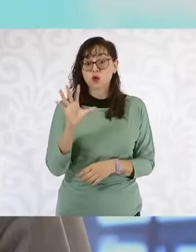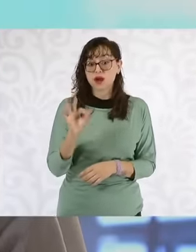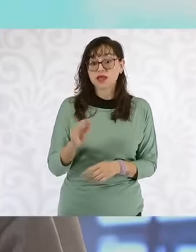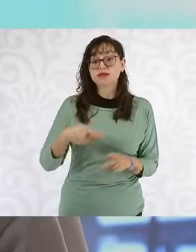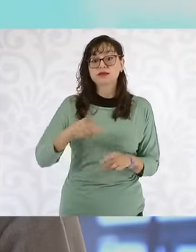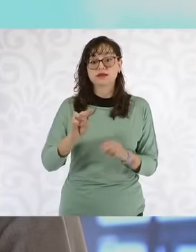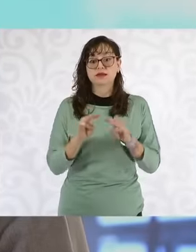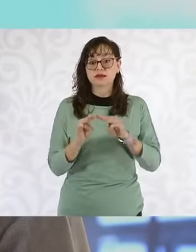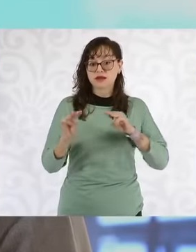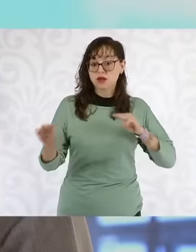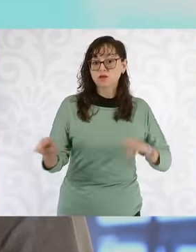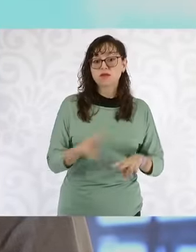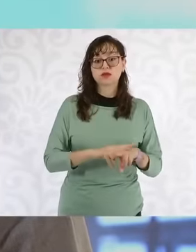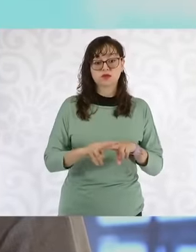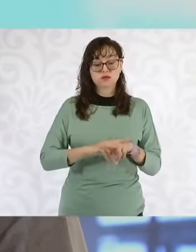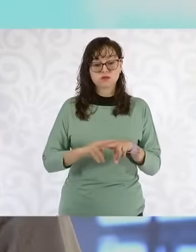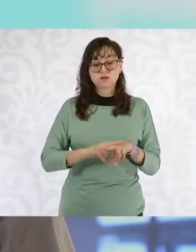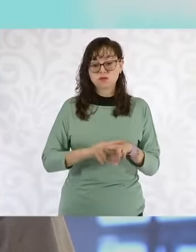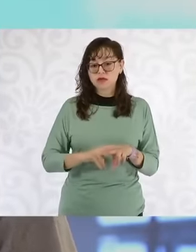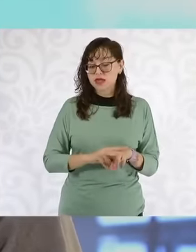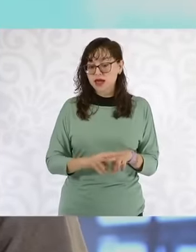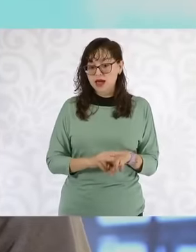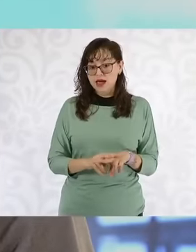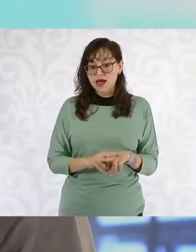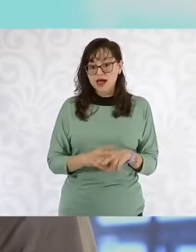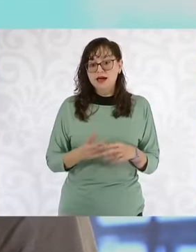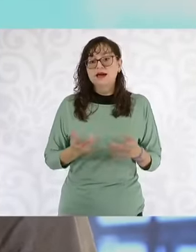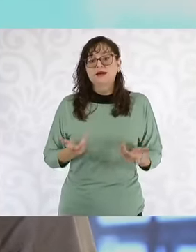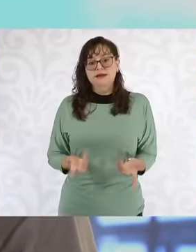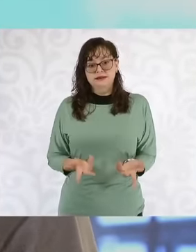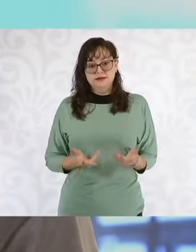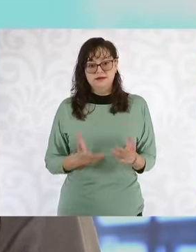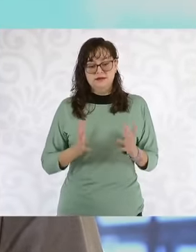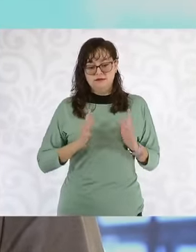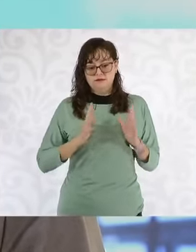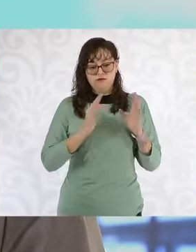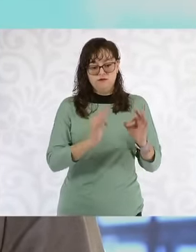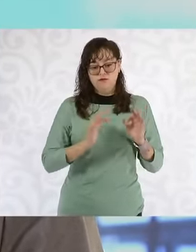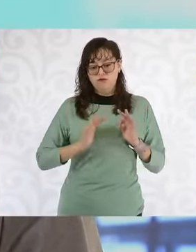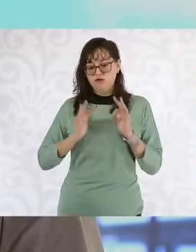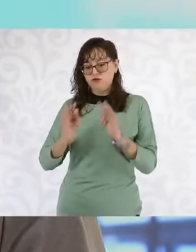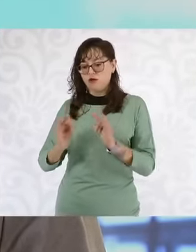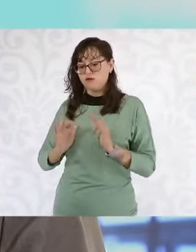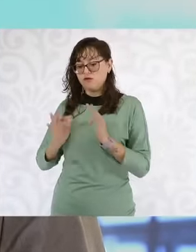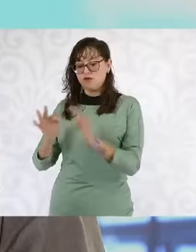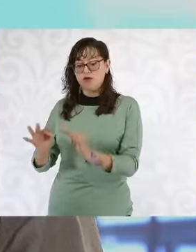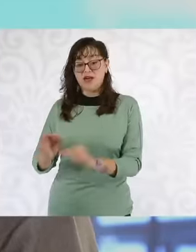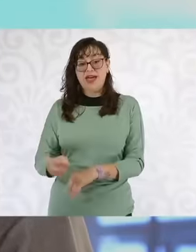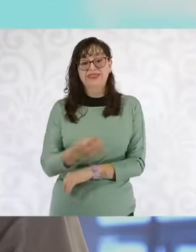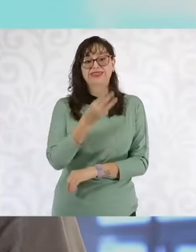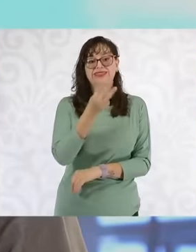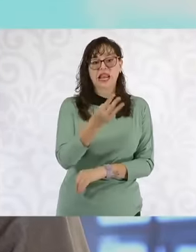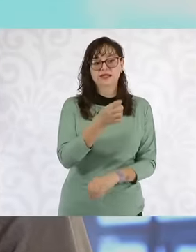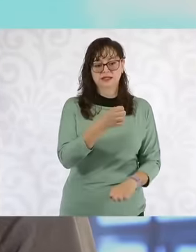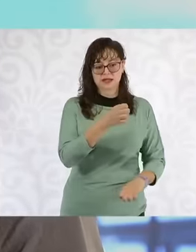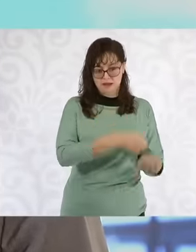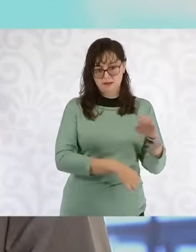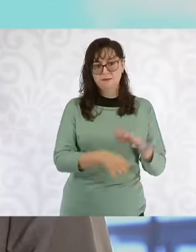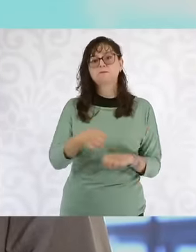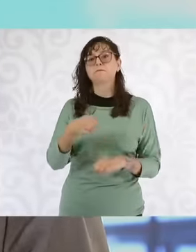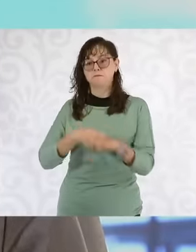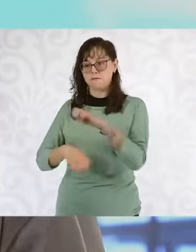into passenger service, three public train operating companies were created, the